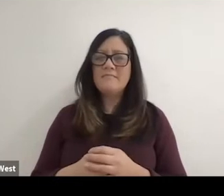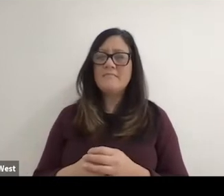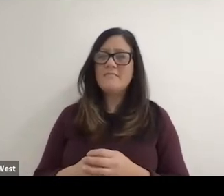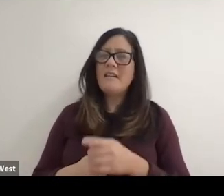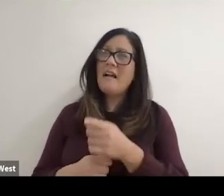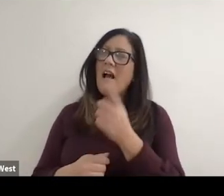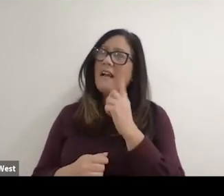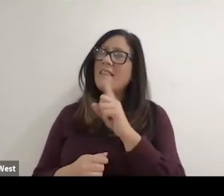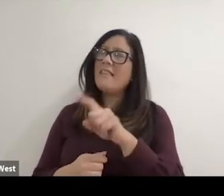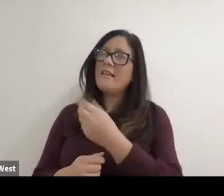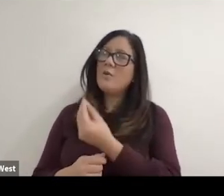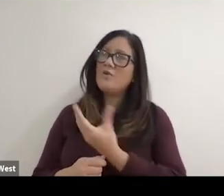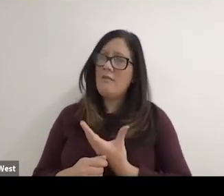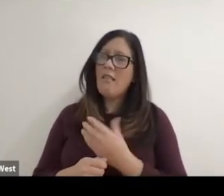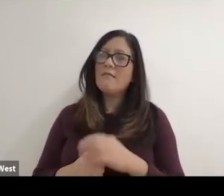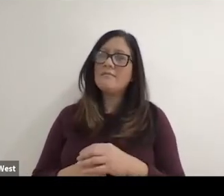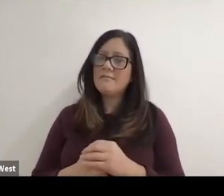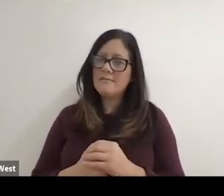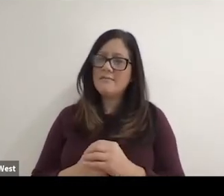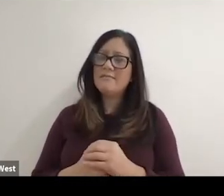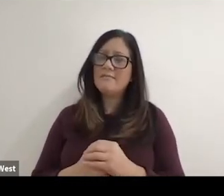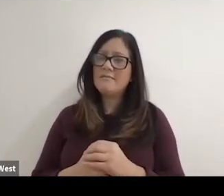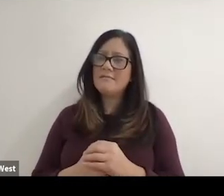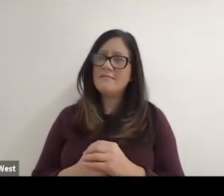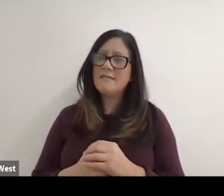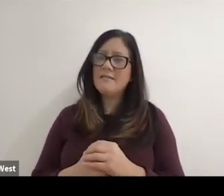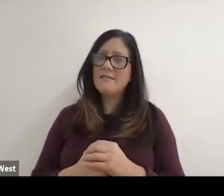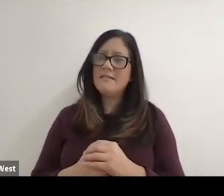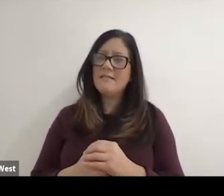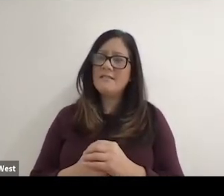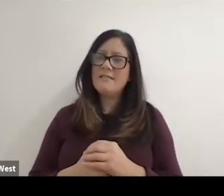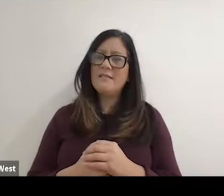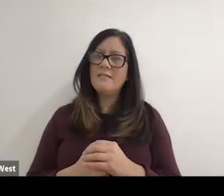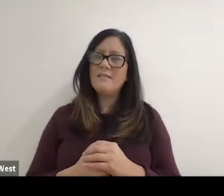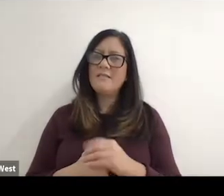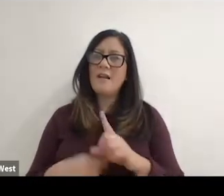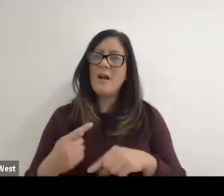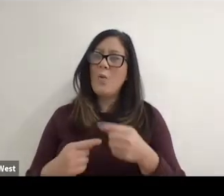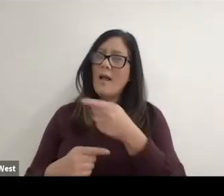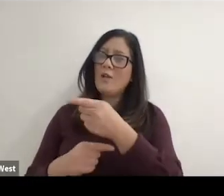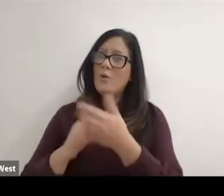I think you should tell us that. About yeah, when you became the